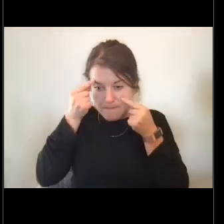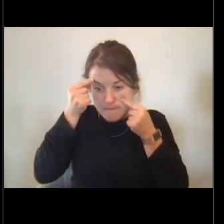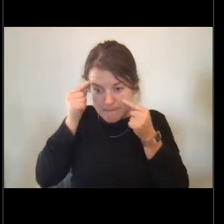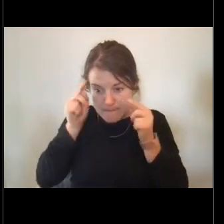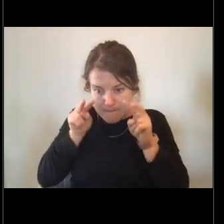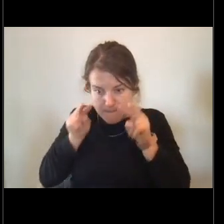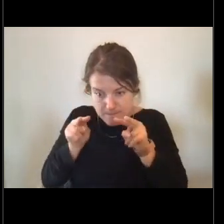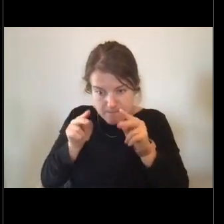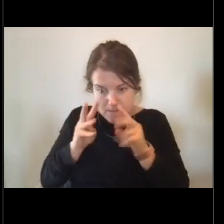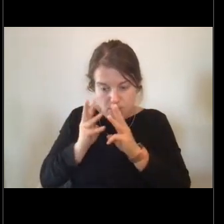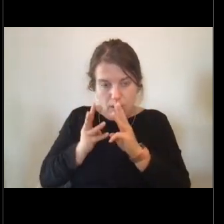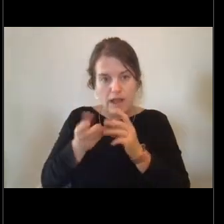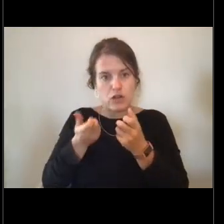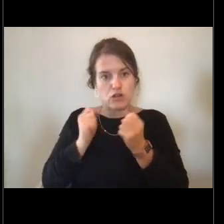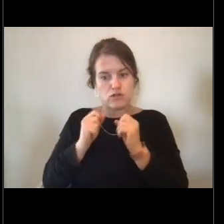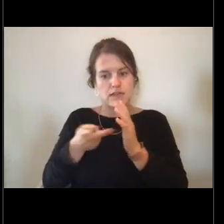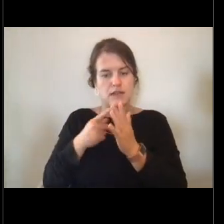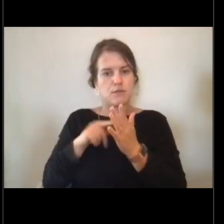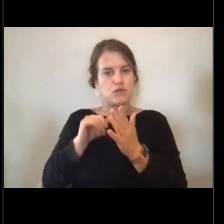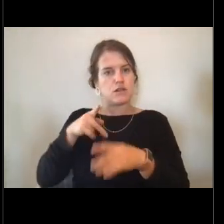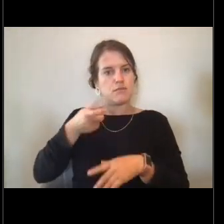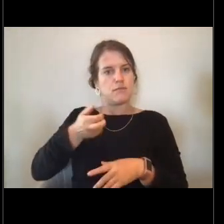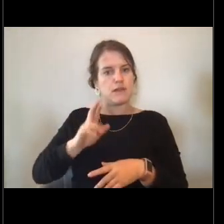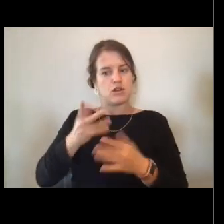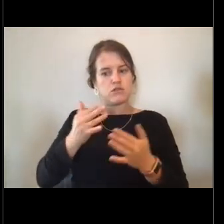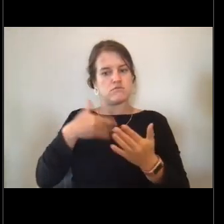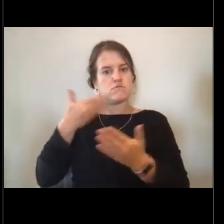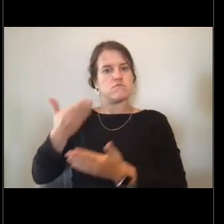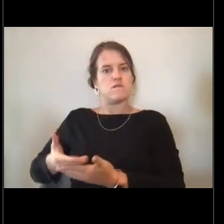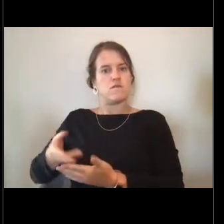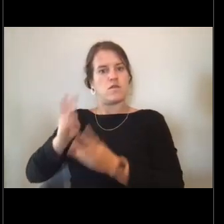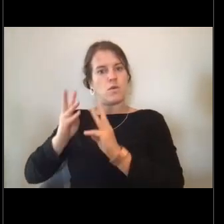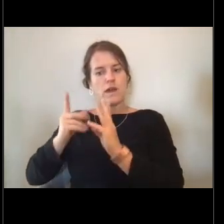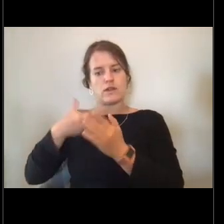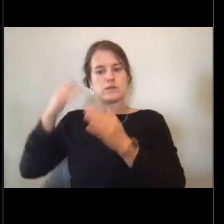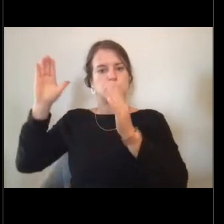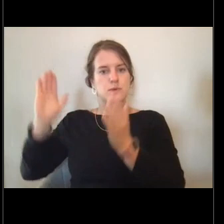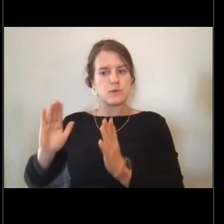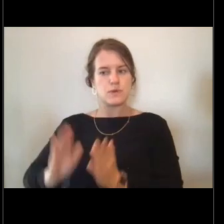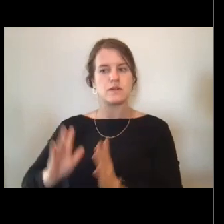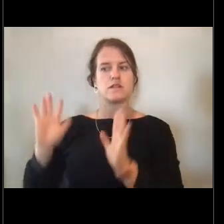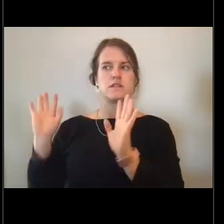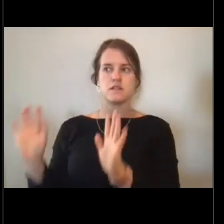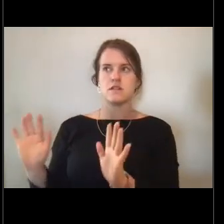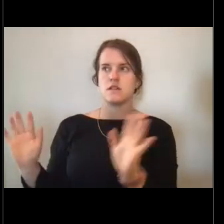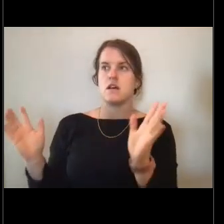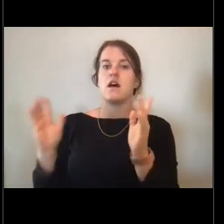in order for the weather to come down so that we could make a safe crossing across the Gulf of Alaska.